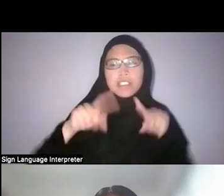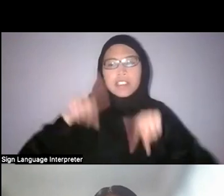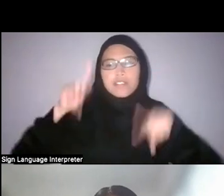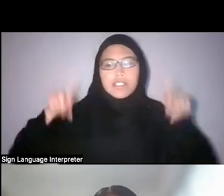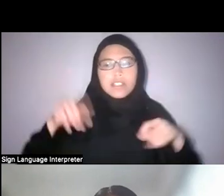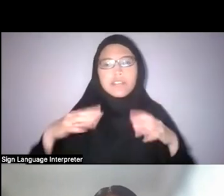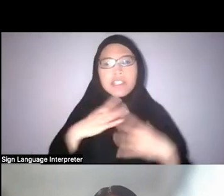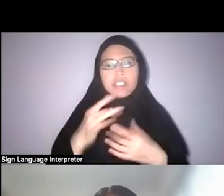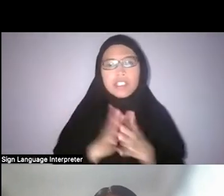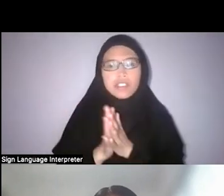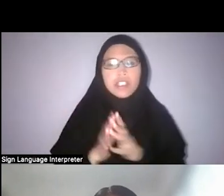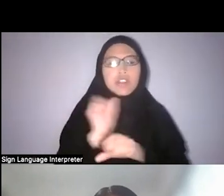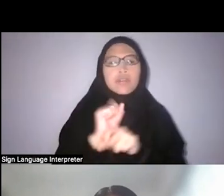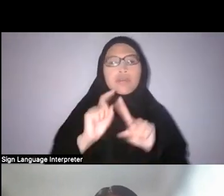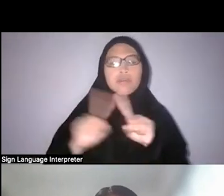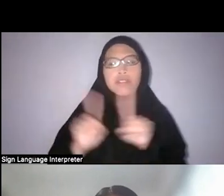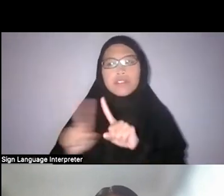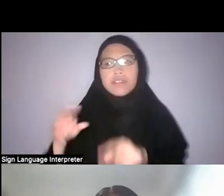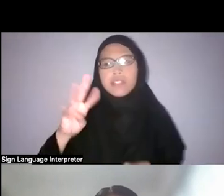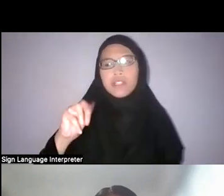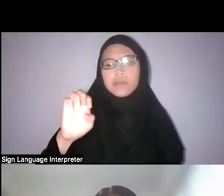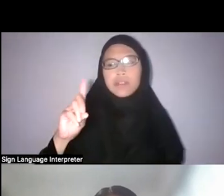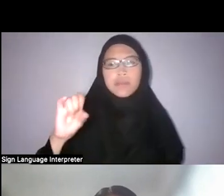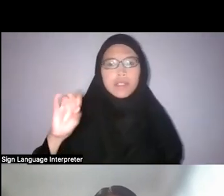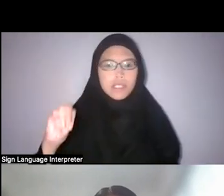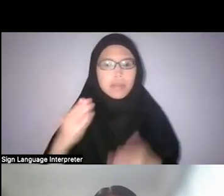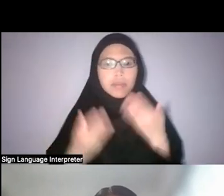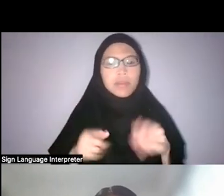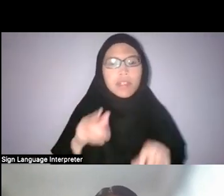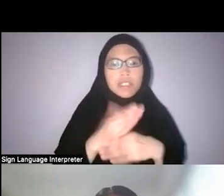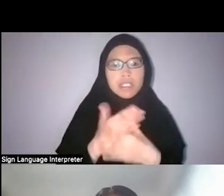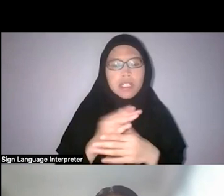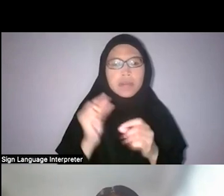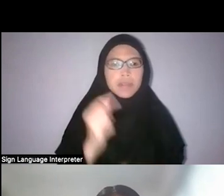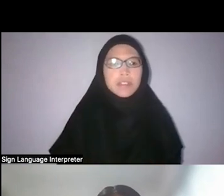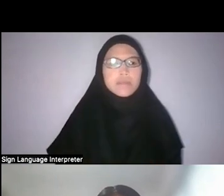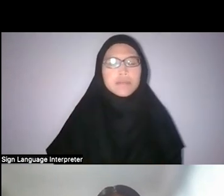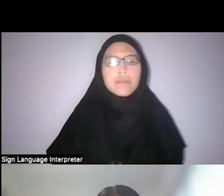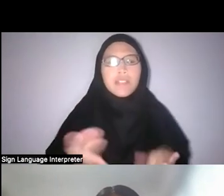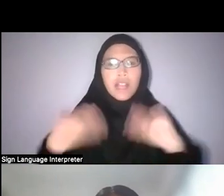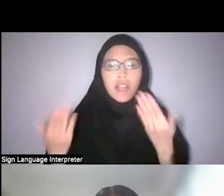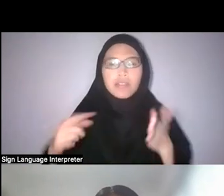So, perhaps you could share a bit about how you came into this personally.